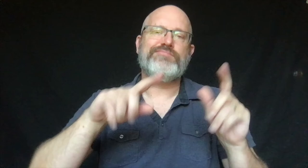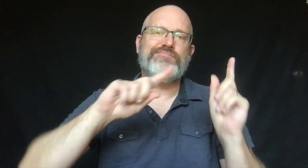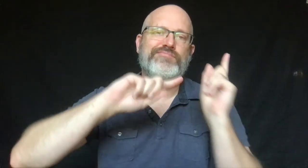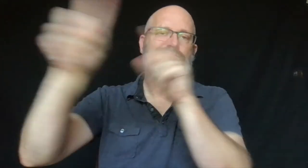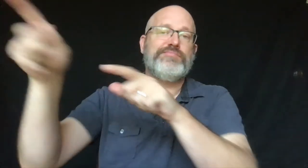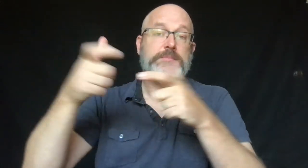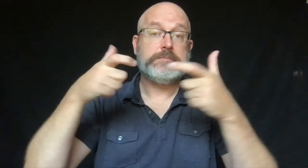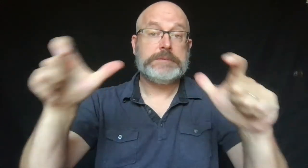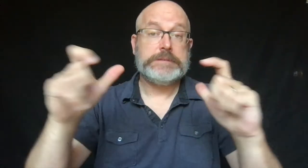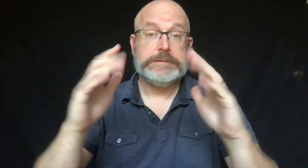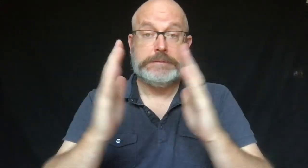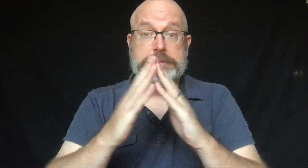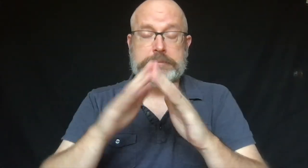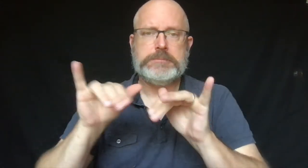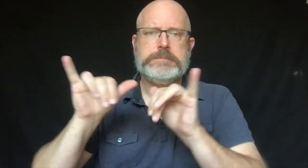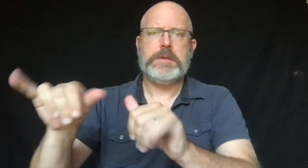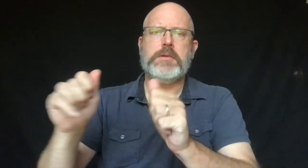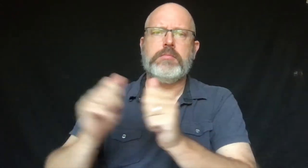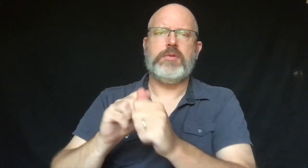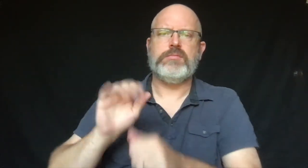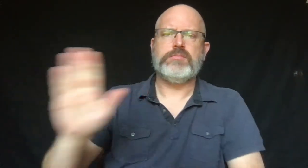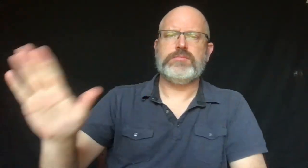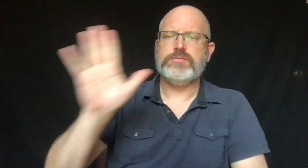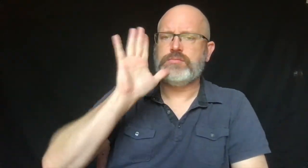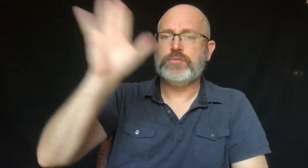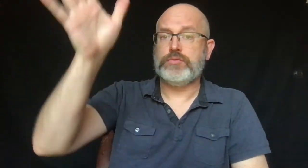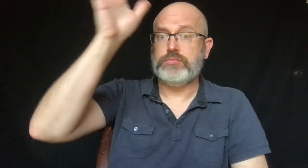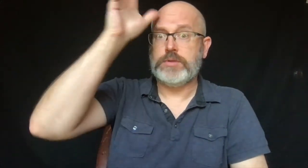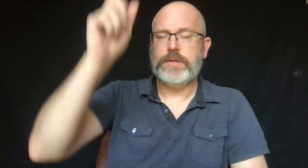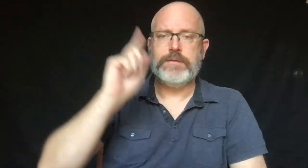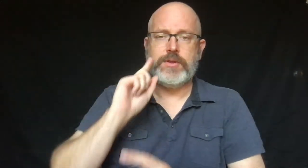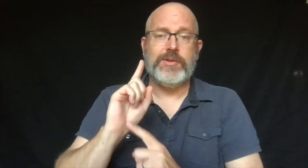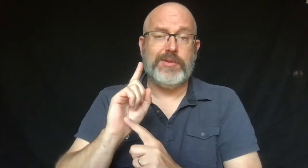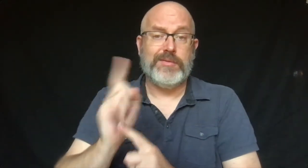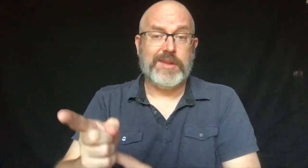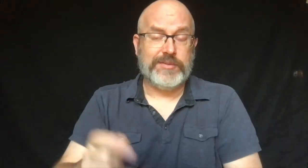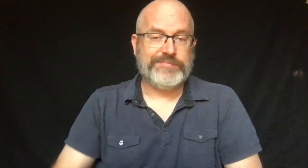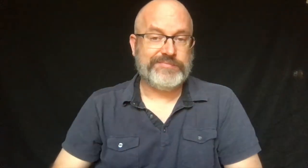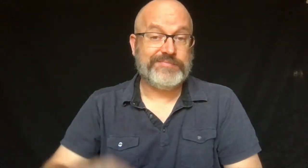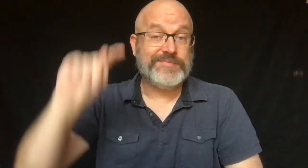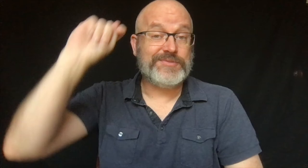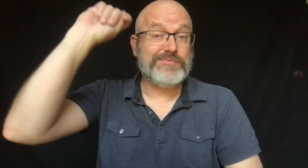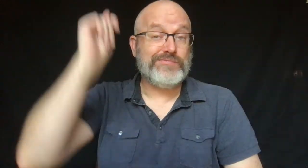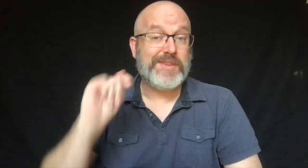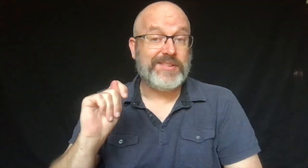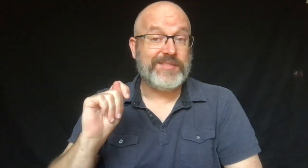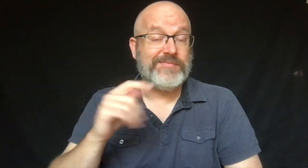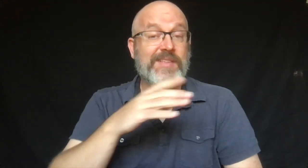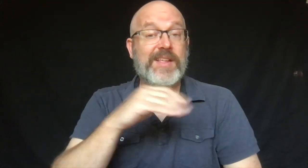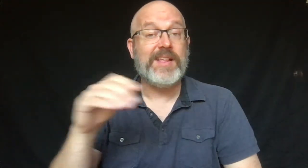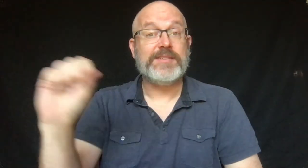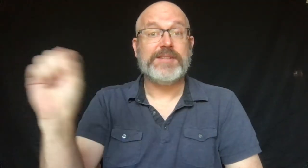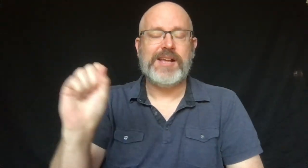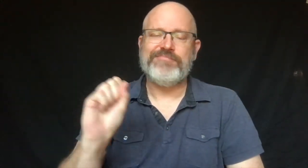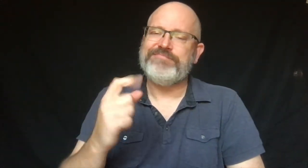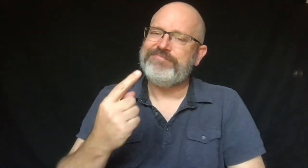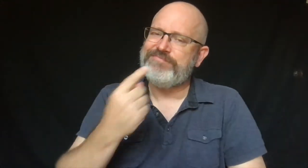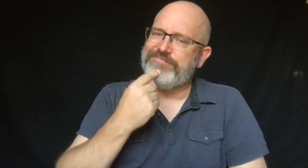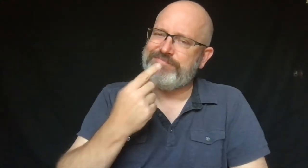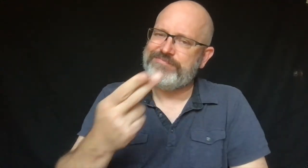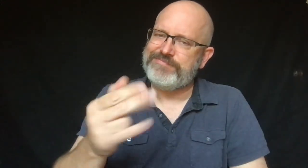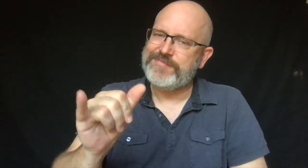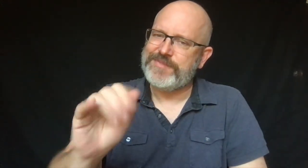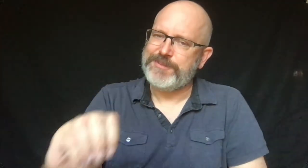Piplo's family decided to go to the Big City to live with Piplo's grandparents at least for a while.